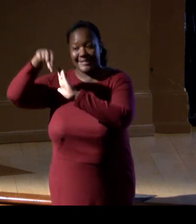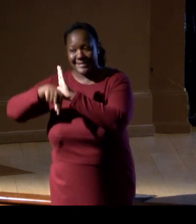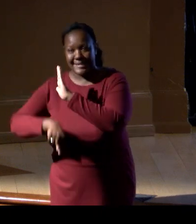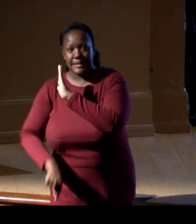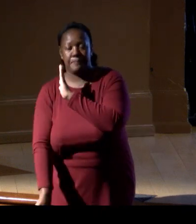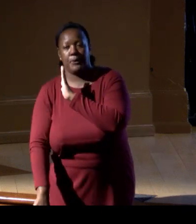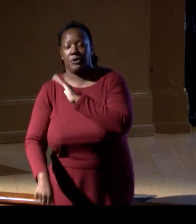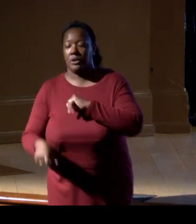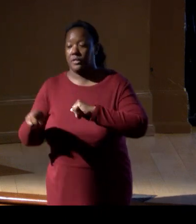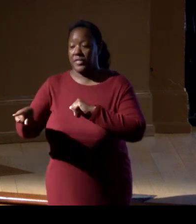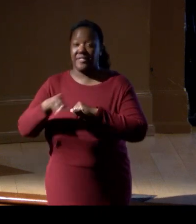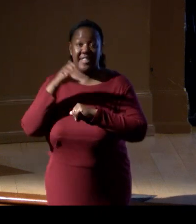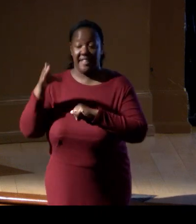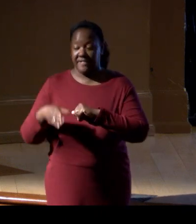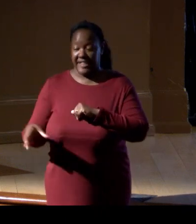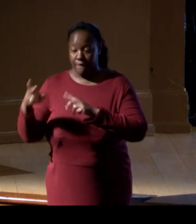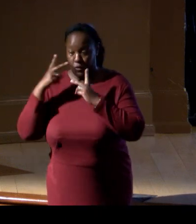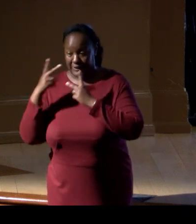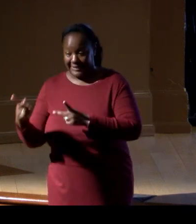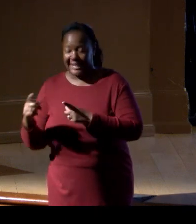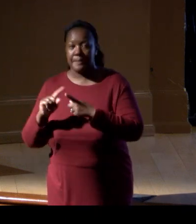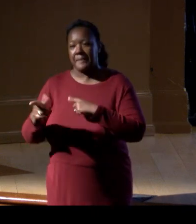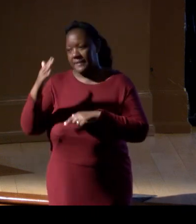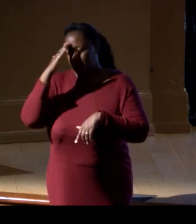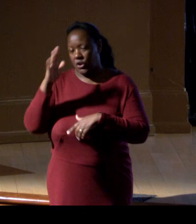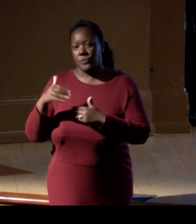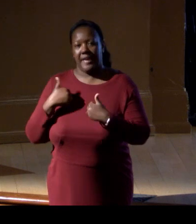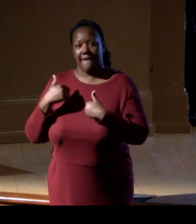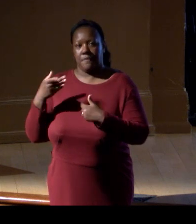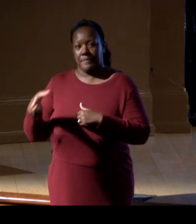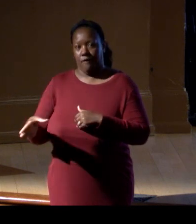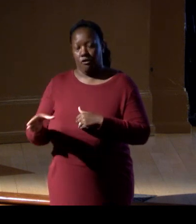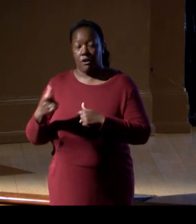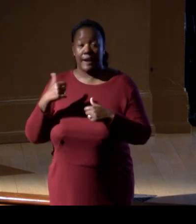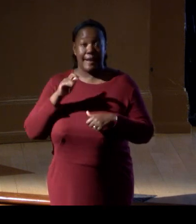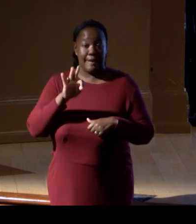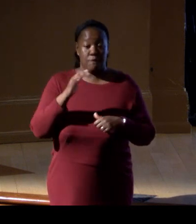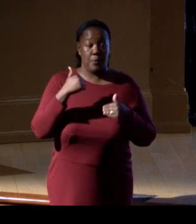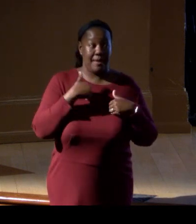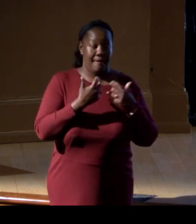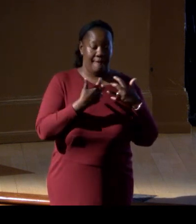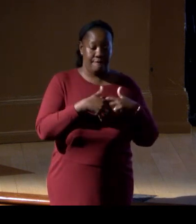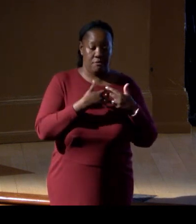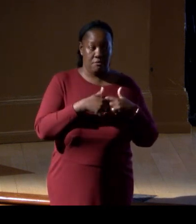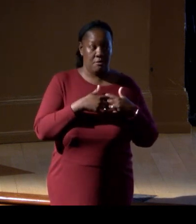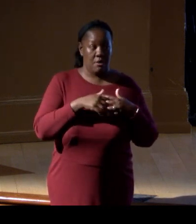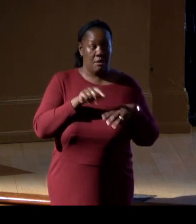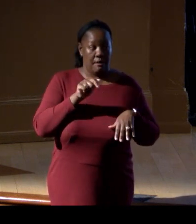They have never seen these aggregations, but they exist there. If we had this great a depth also,